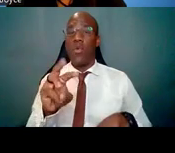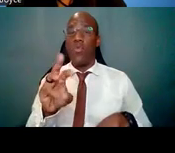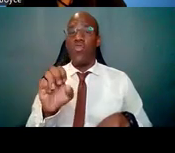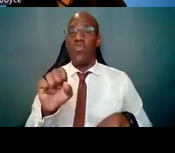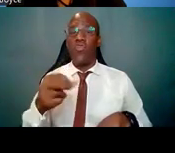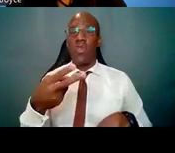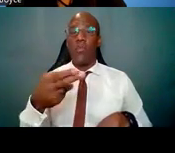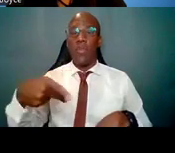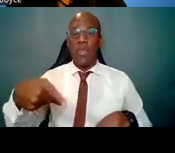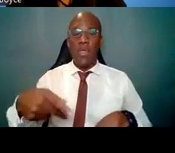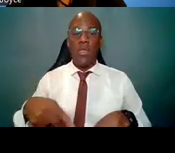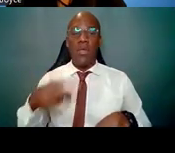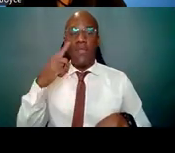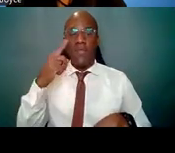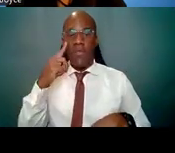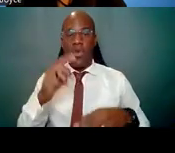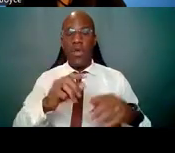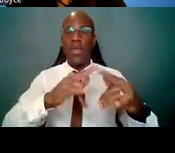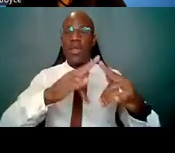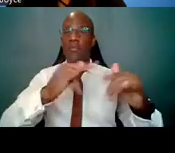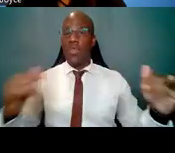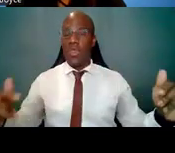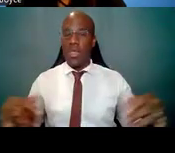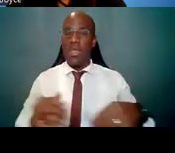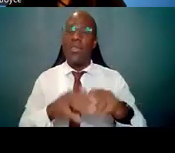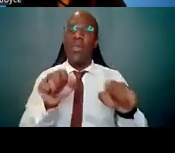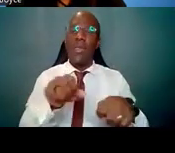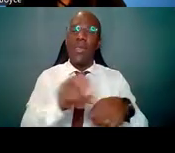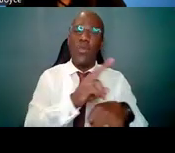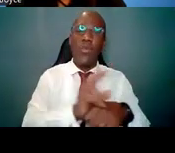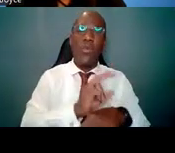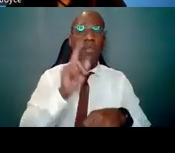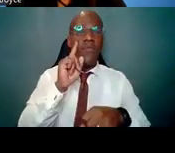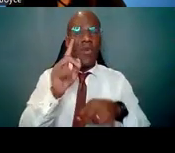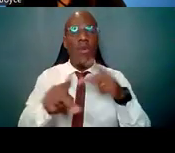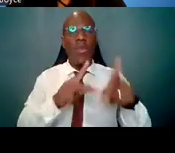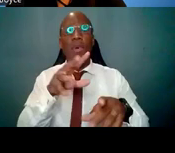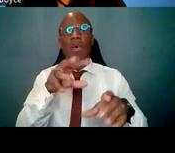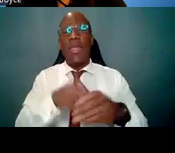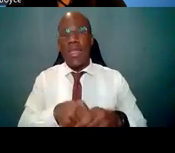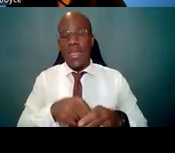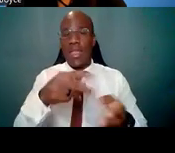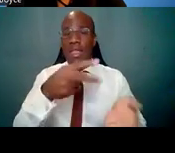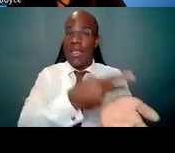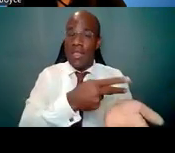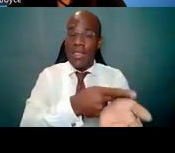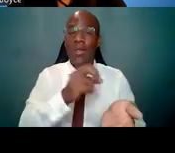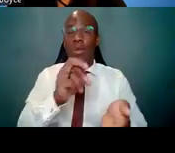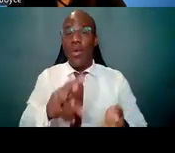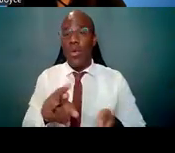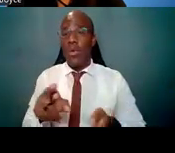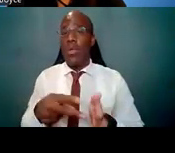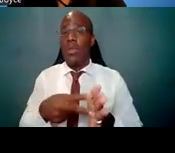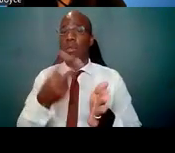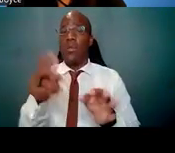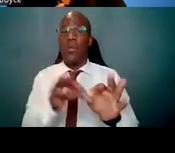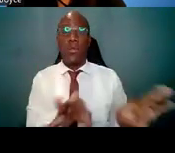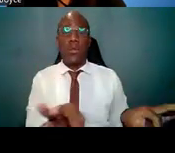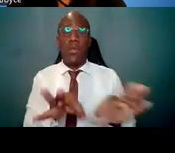This can actually be used for individuals in either a PhD or a dual degree program, and the same timelines apply to these,